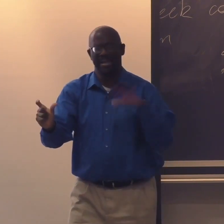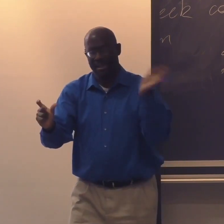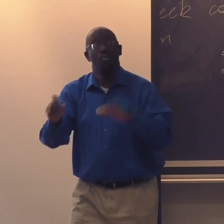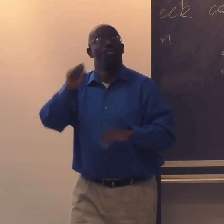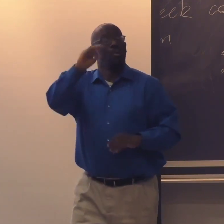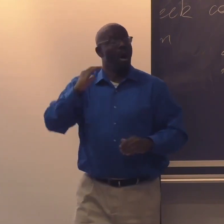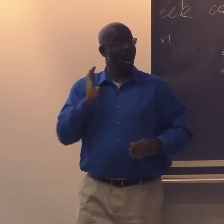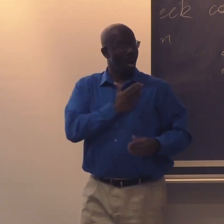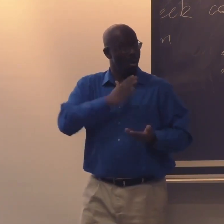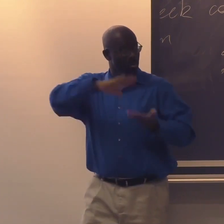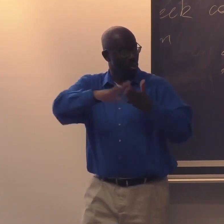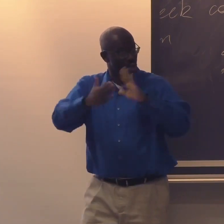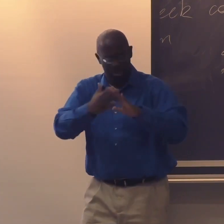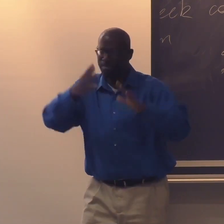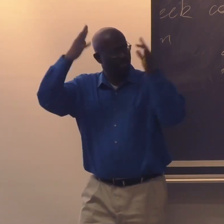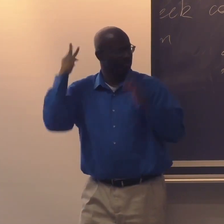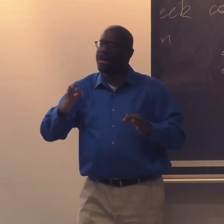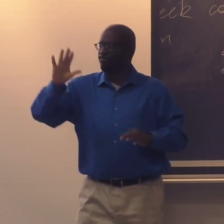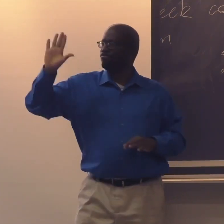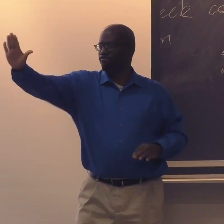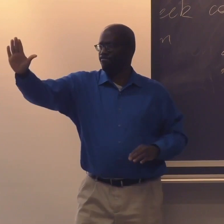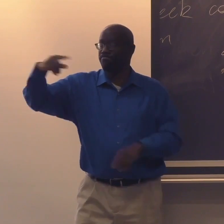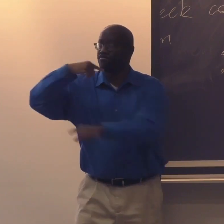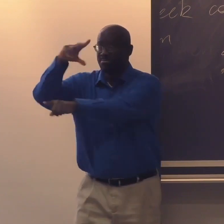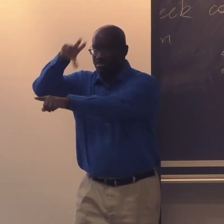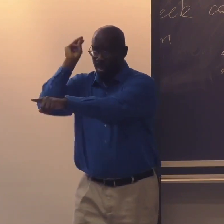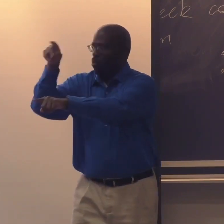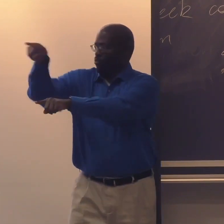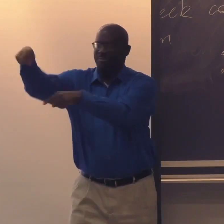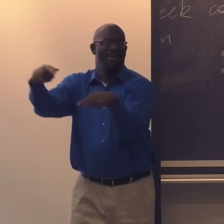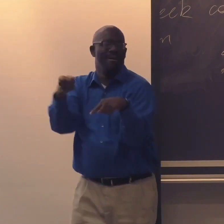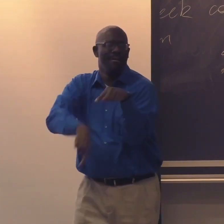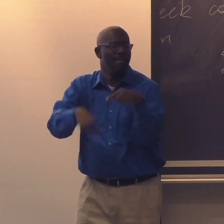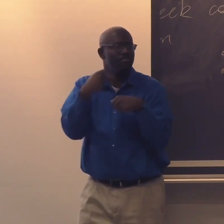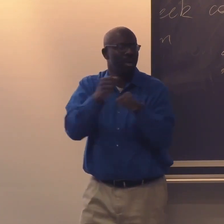to go ahead and give it a moniker. And so our community decided, hold on the second, Nyle.